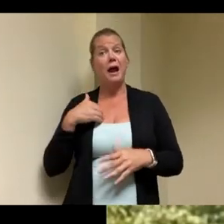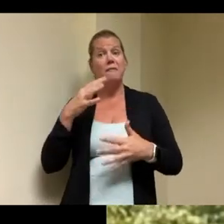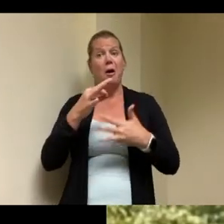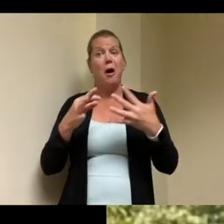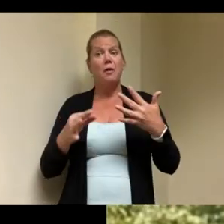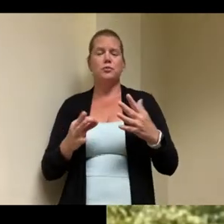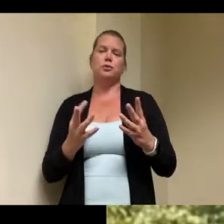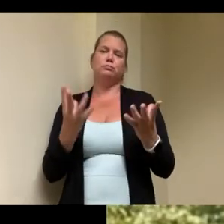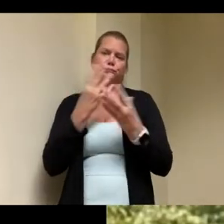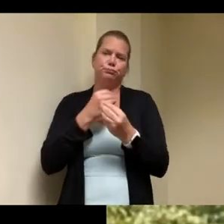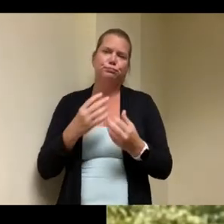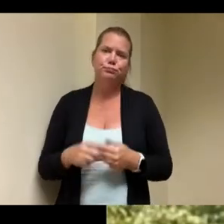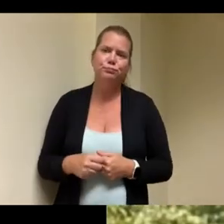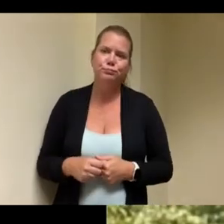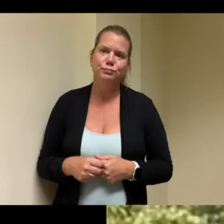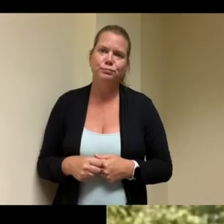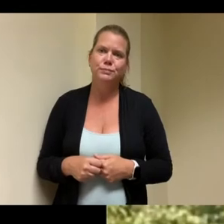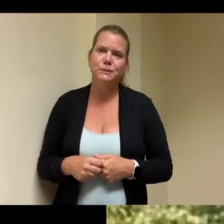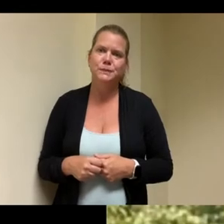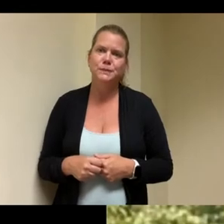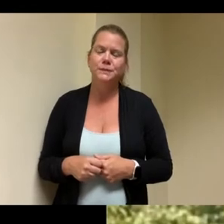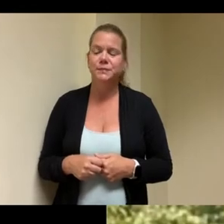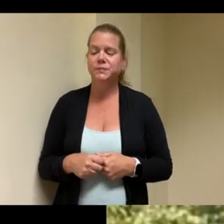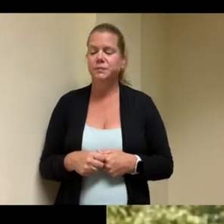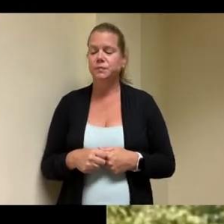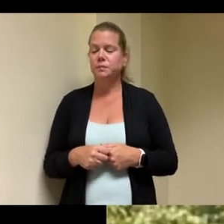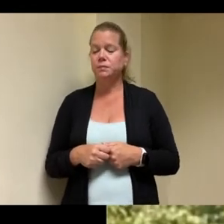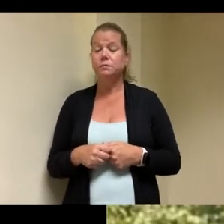what we thought and still is a wonderful place on morton street